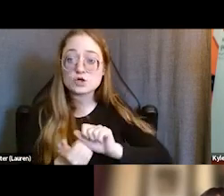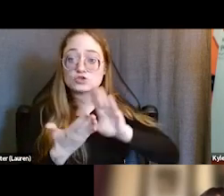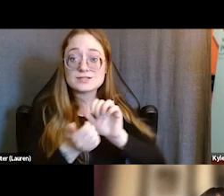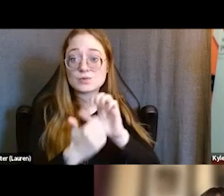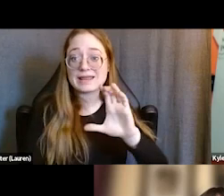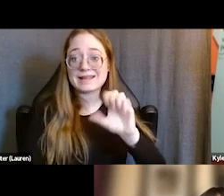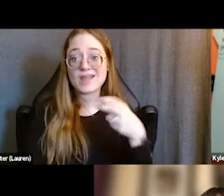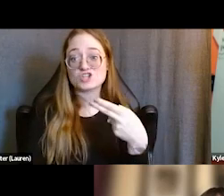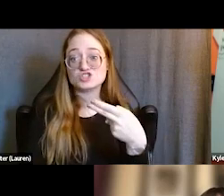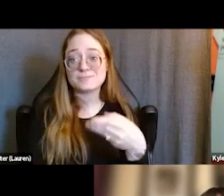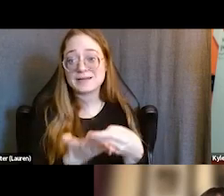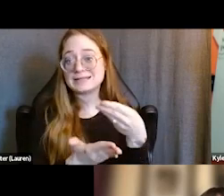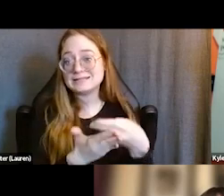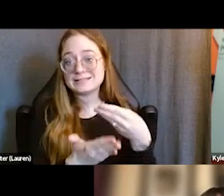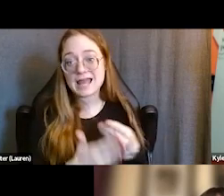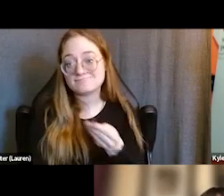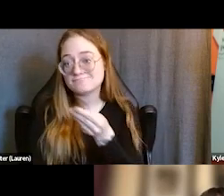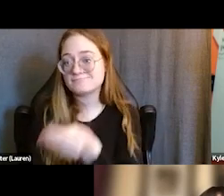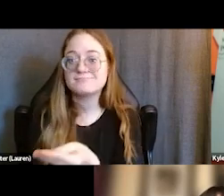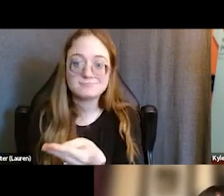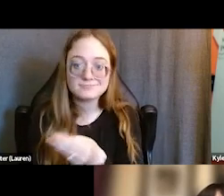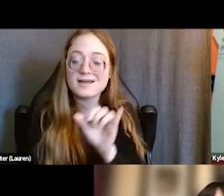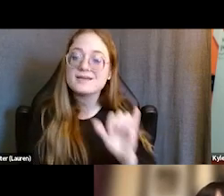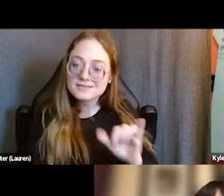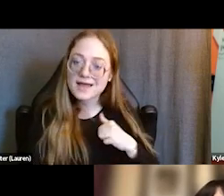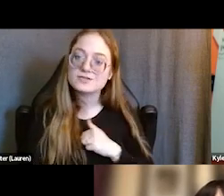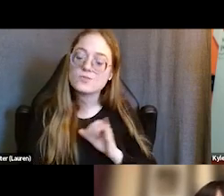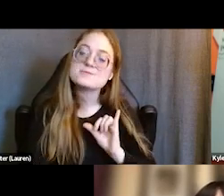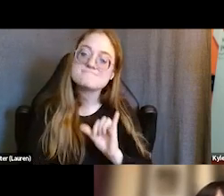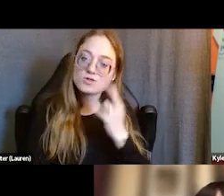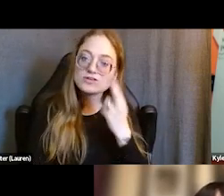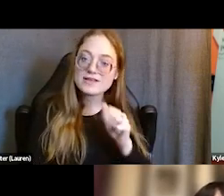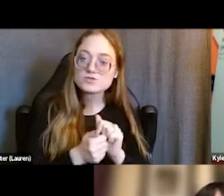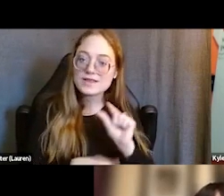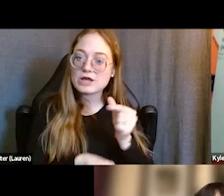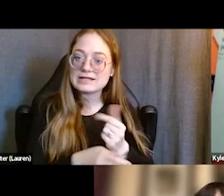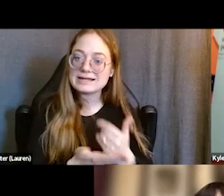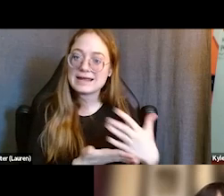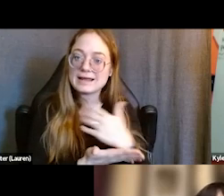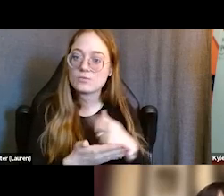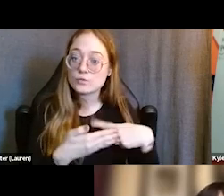and that's what we're finding with our guaranteed income program so far. And so, we continue to use it as a supplement and compliment